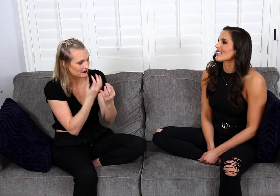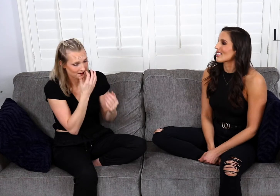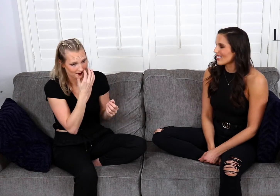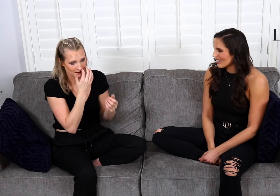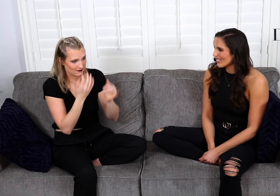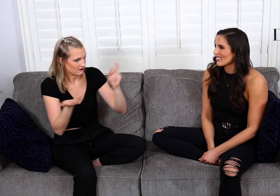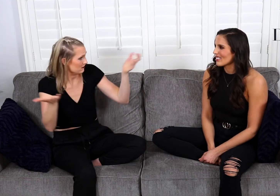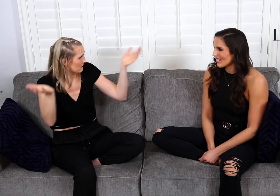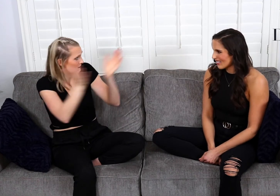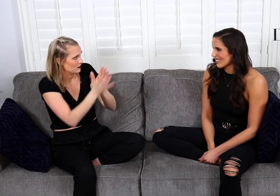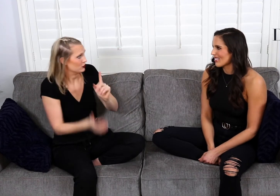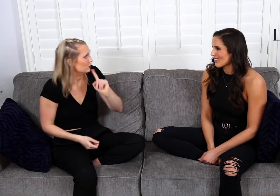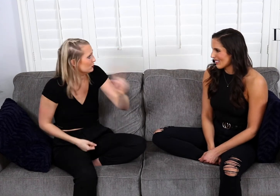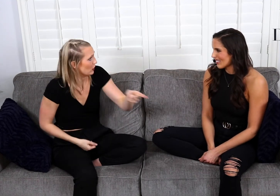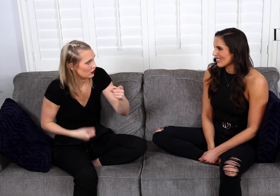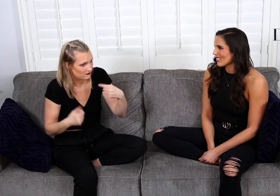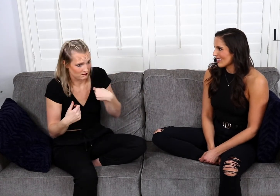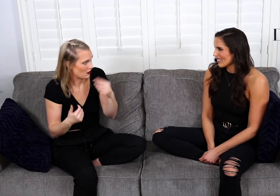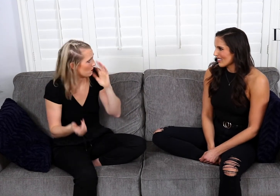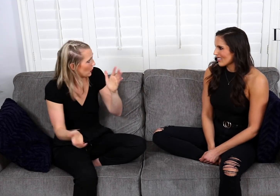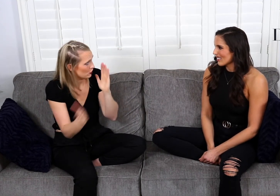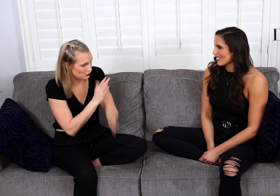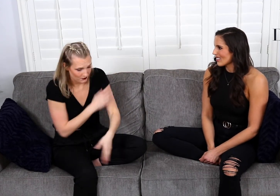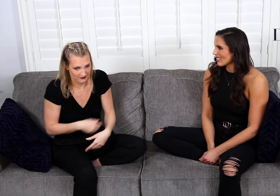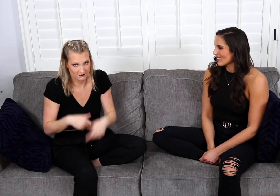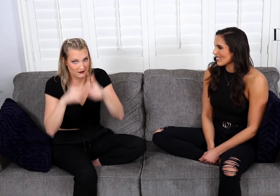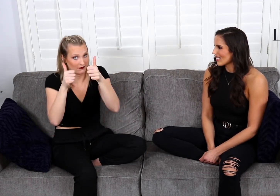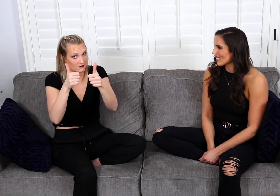And he was like, “Sure! Absolutely like I would love to go!”